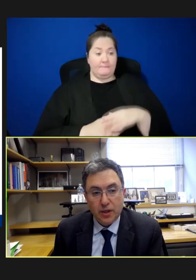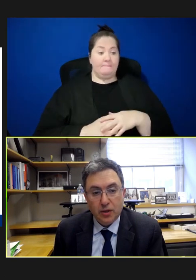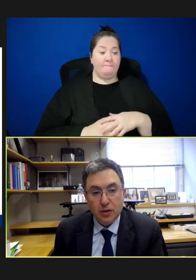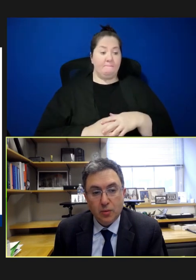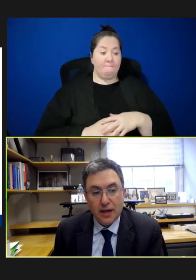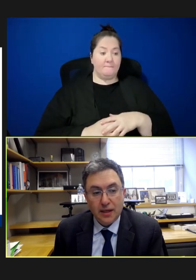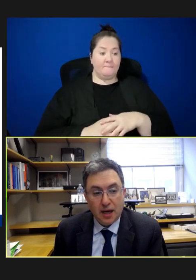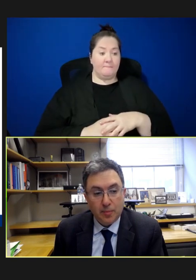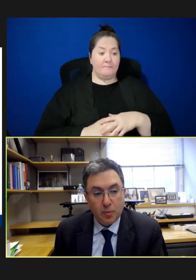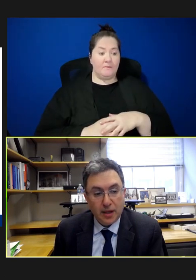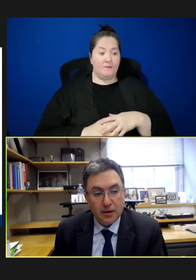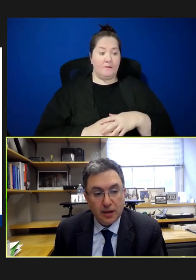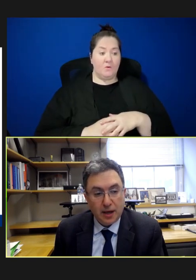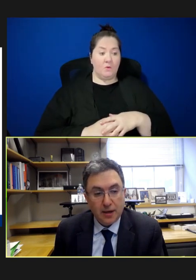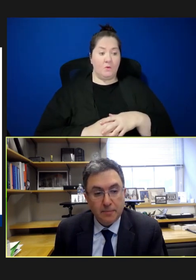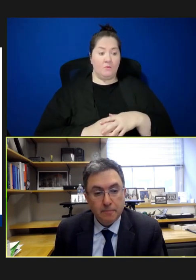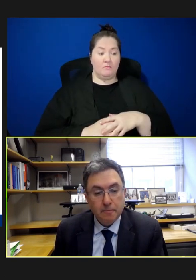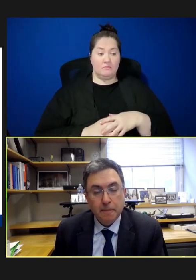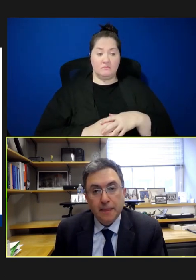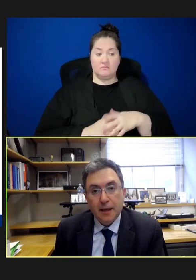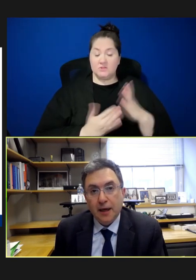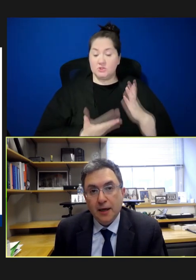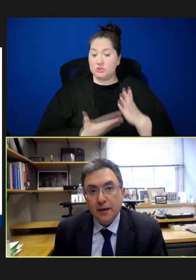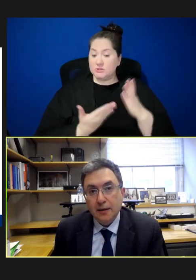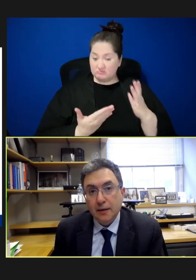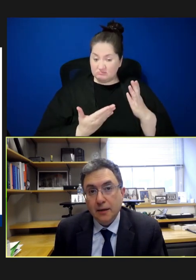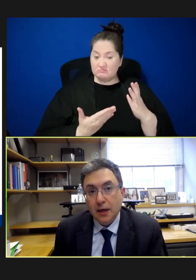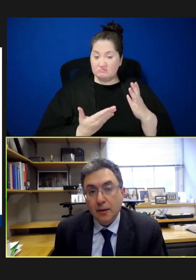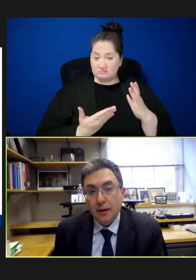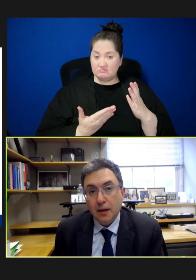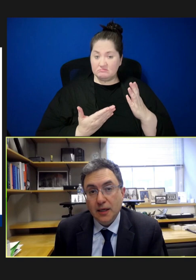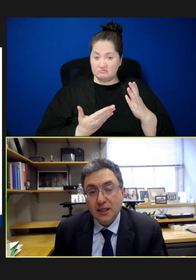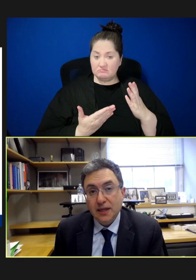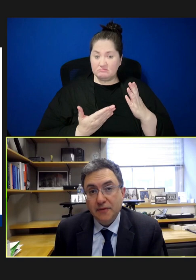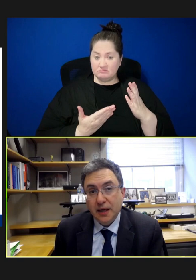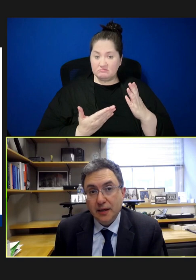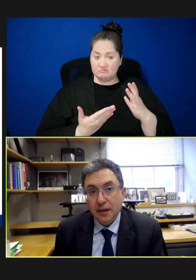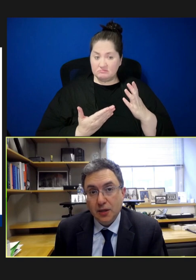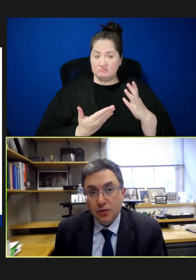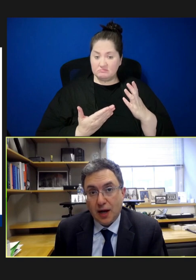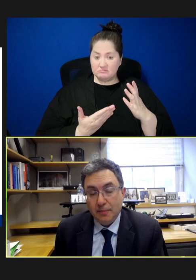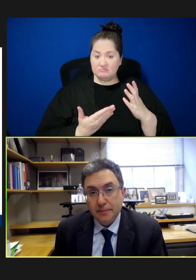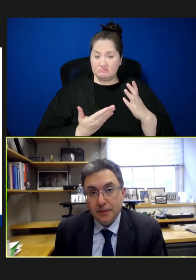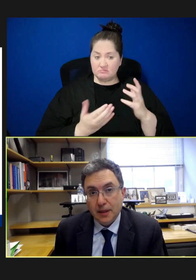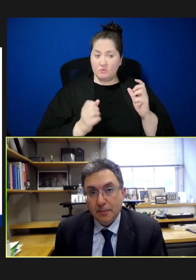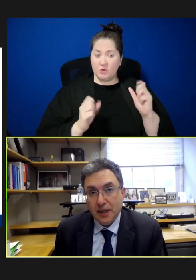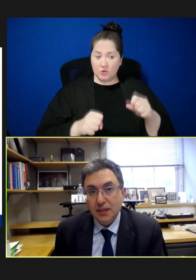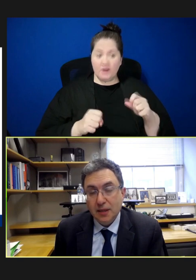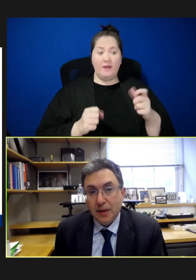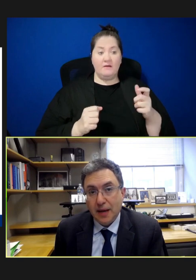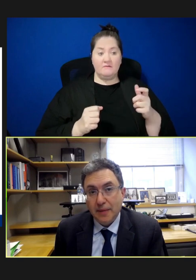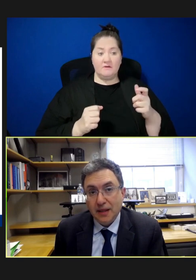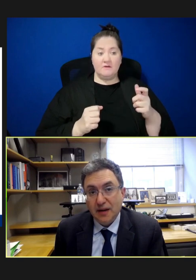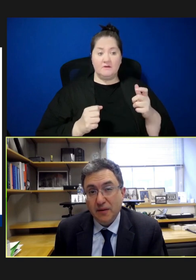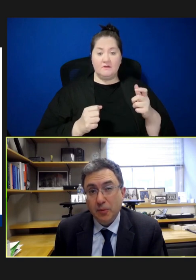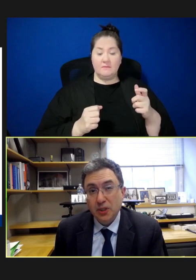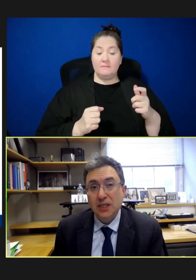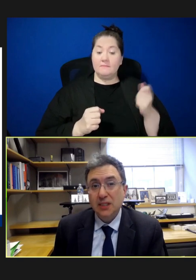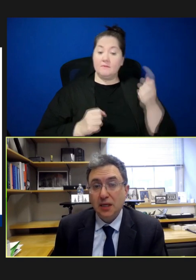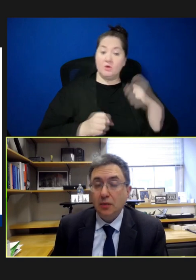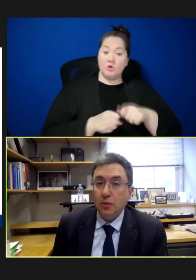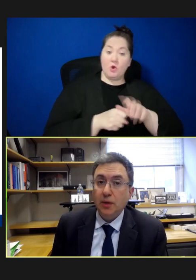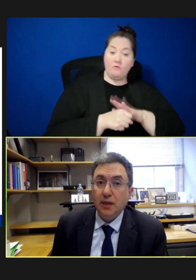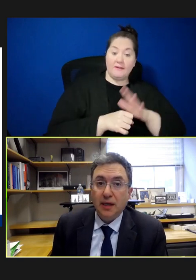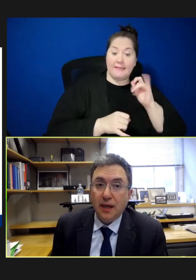could wind up with a significant drop. Because of the pandemic that, if it persisted, would really